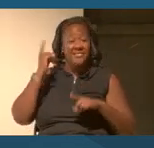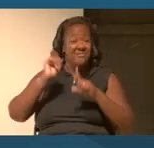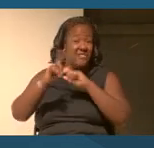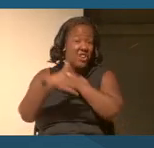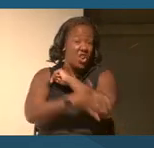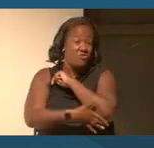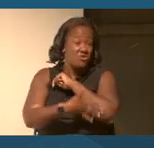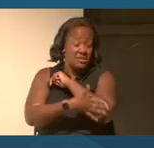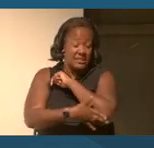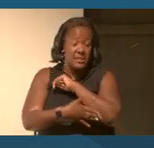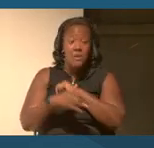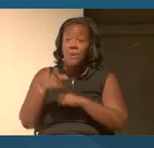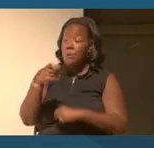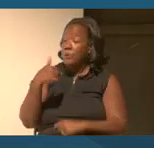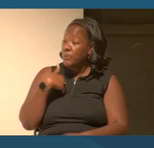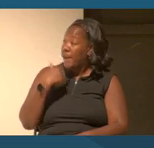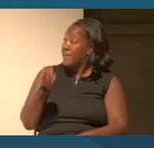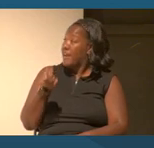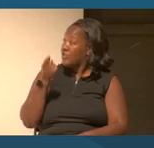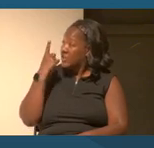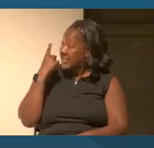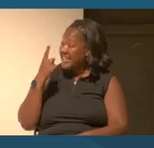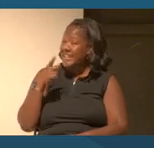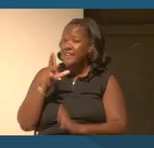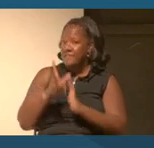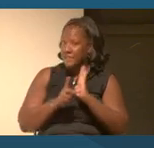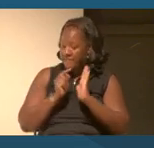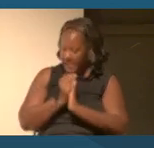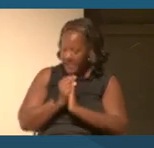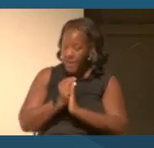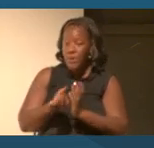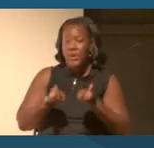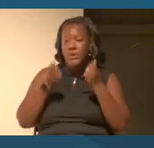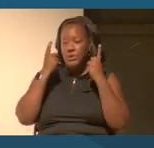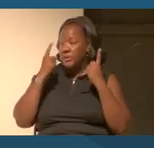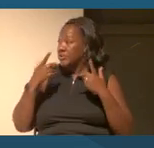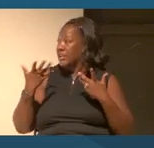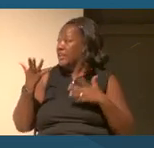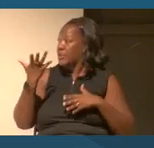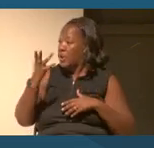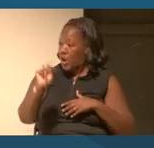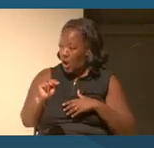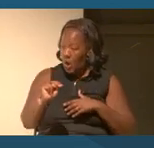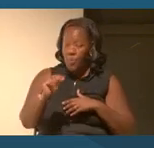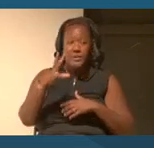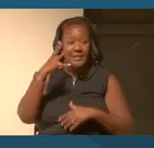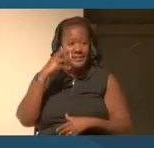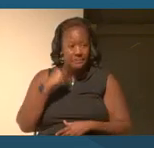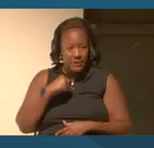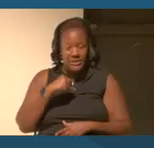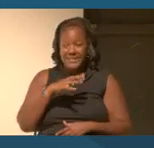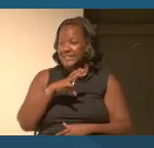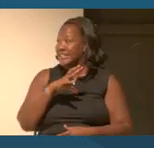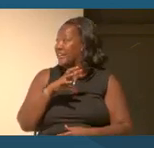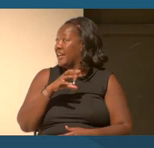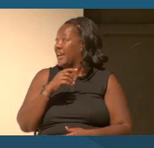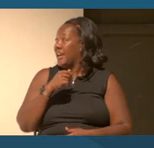When you have an understanding of this, it helps you to understand your own experiences and those of your... I would imagine that...